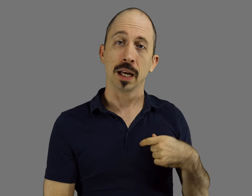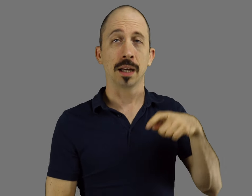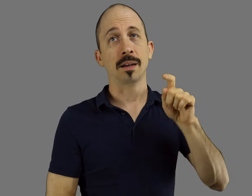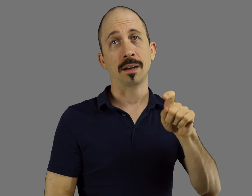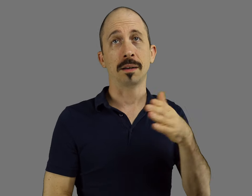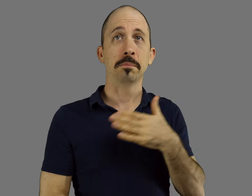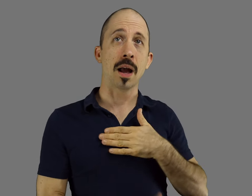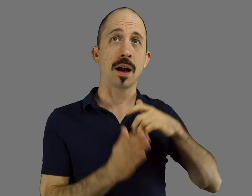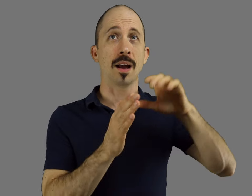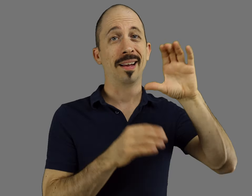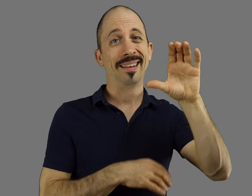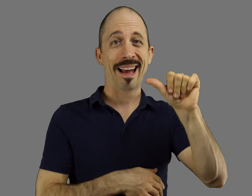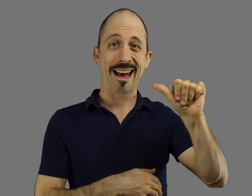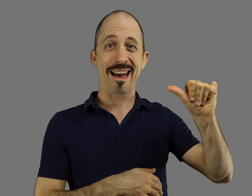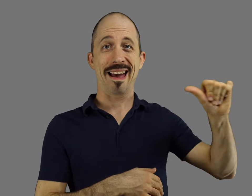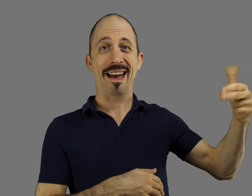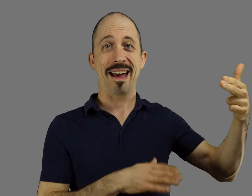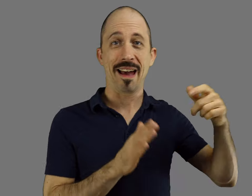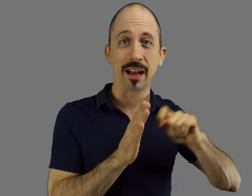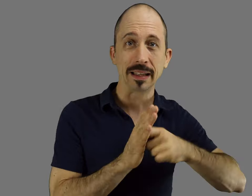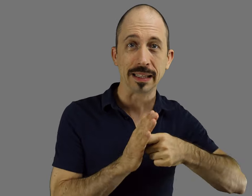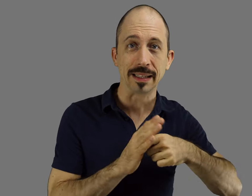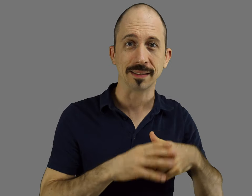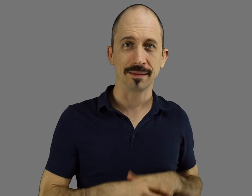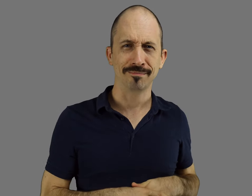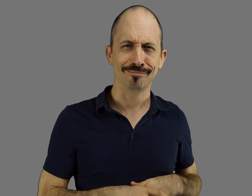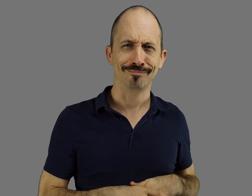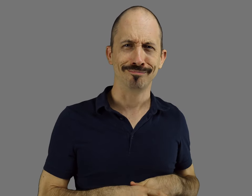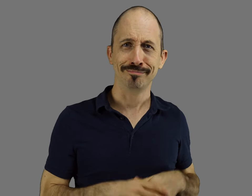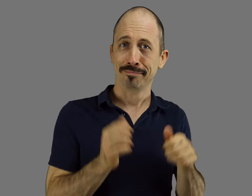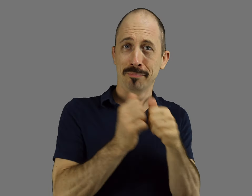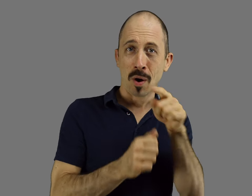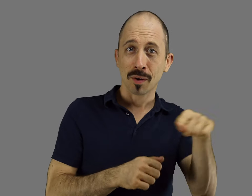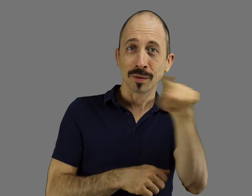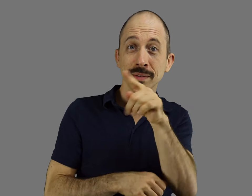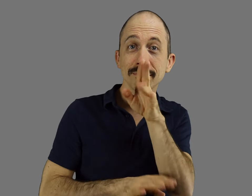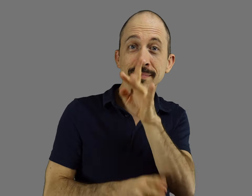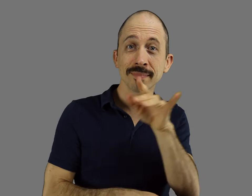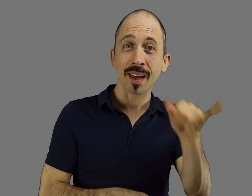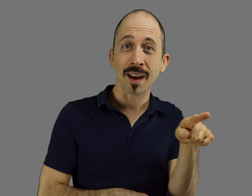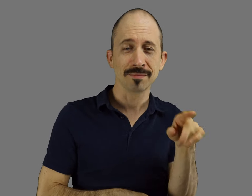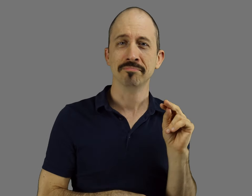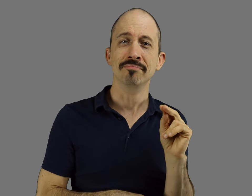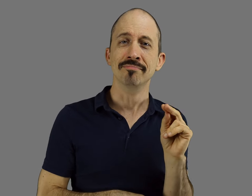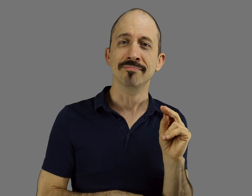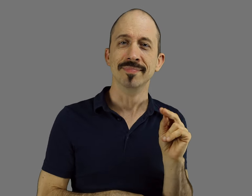"I need my caaaah keys..." Most of you do not pronounce with that distinction.